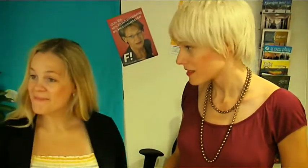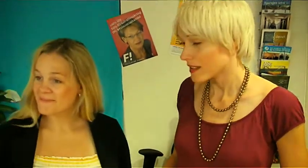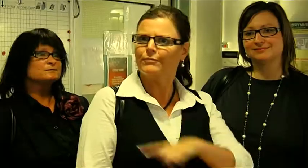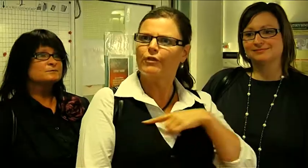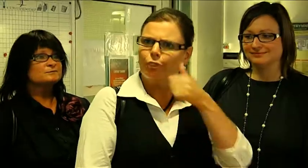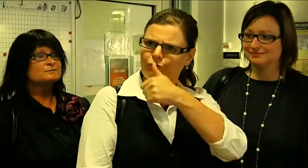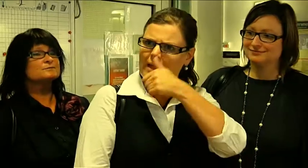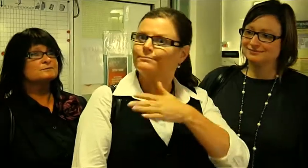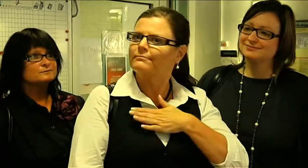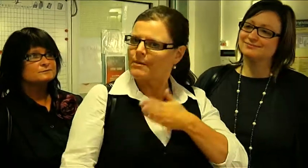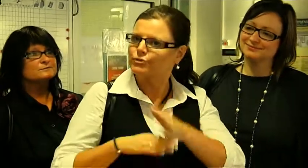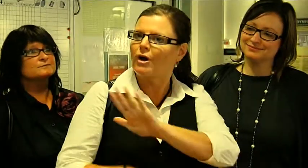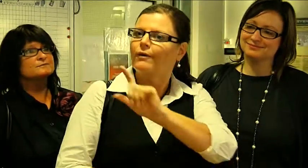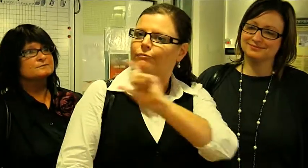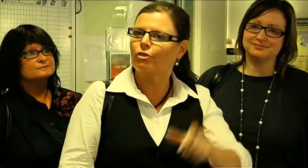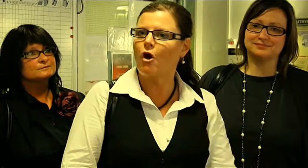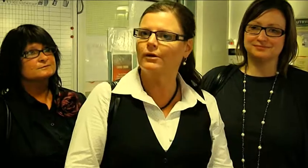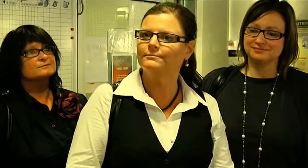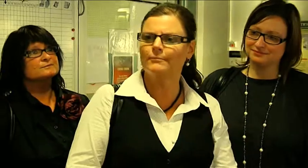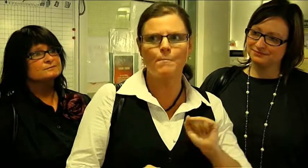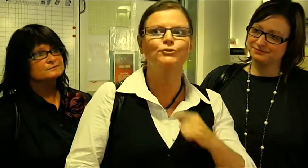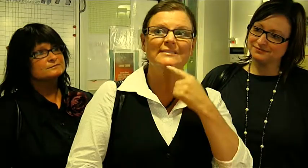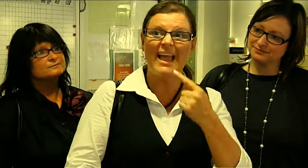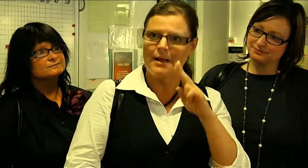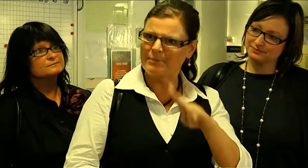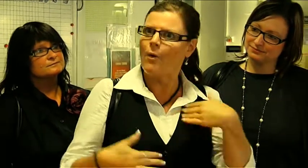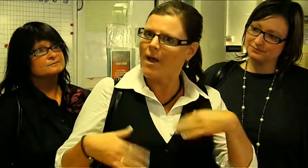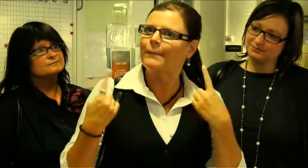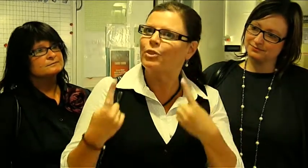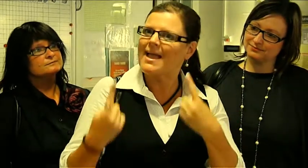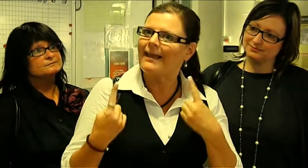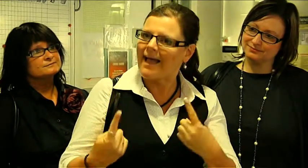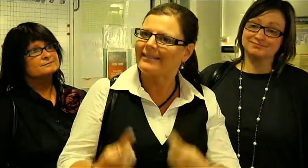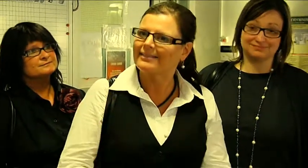We were curious of your company and we gotta say that we are impressed!